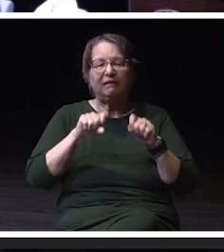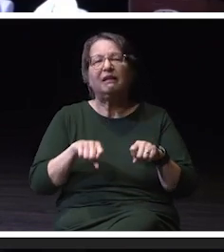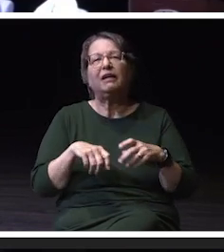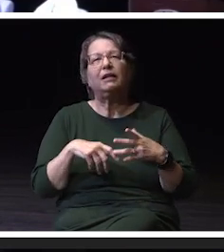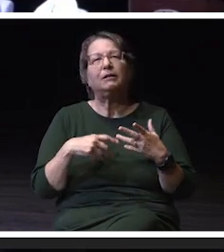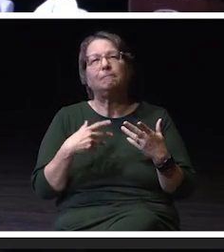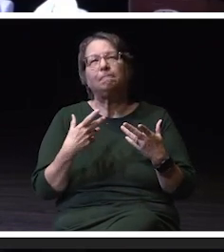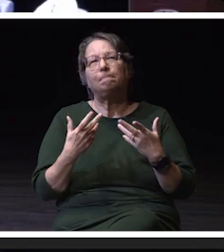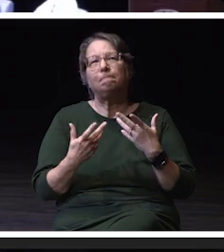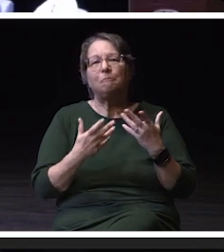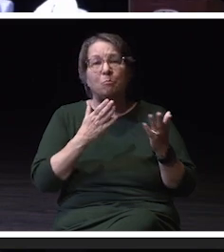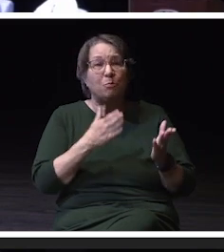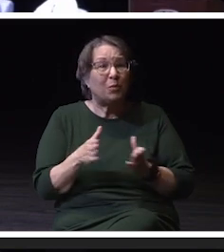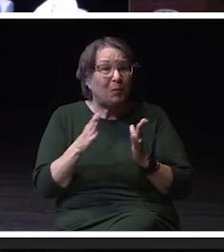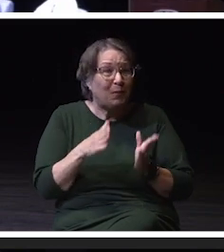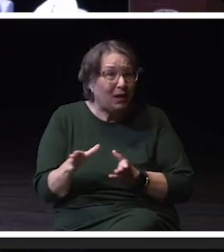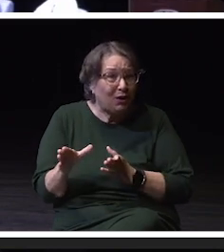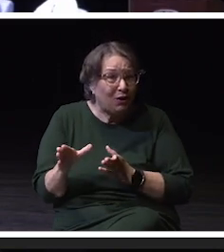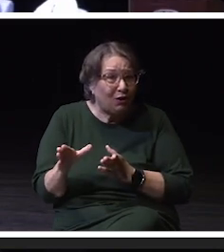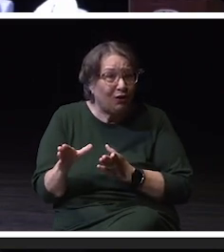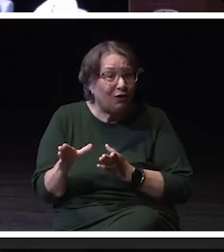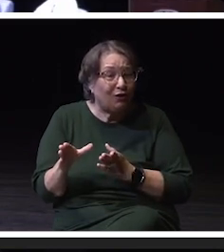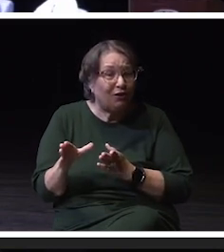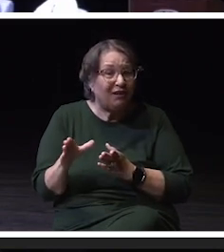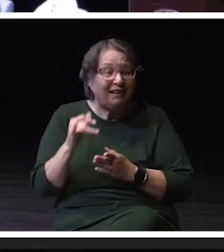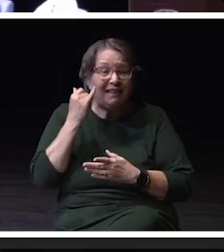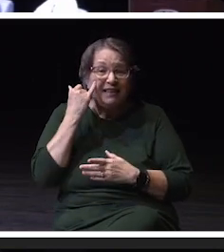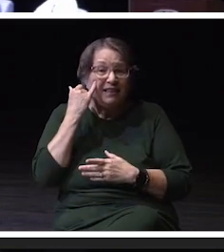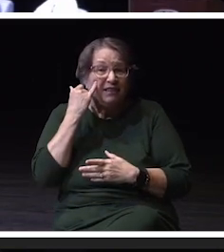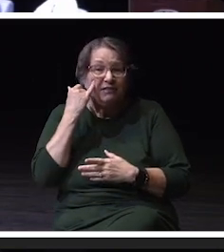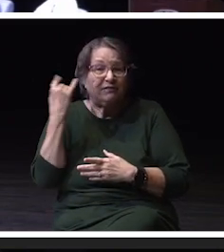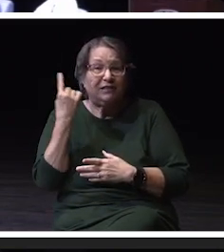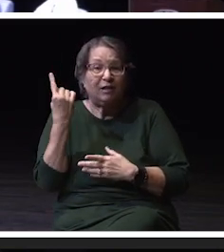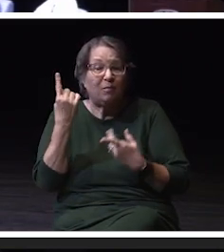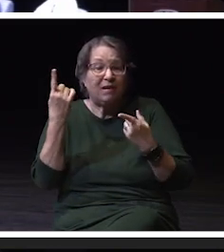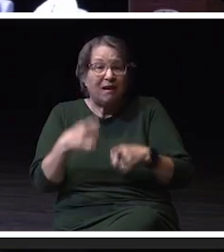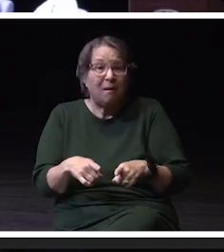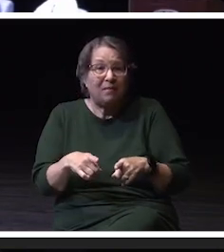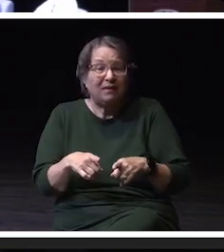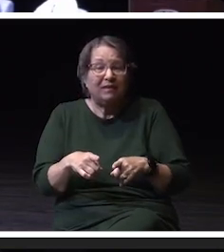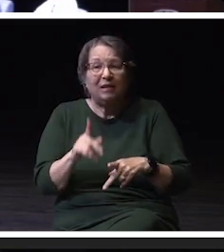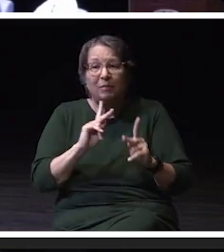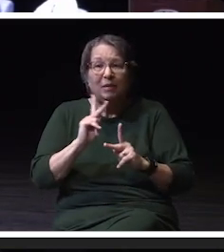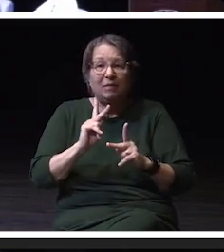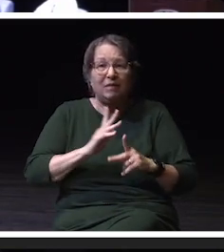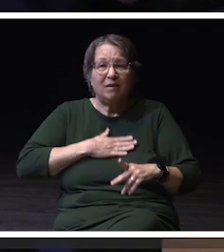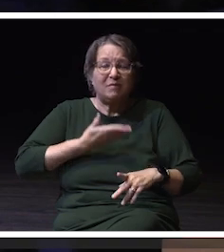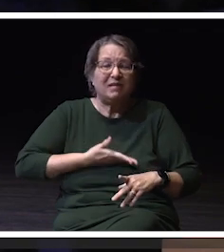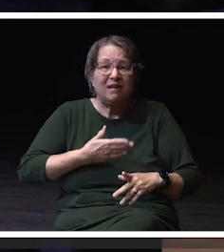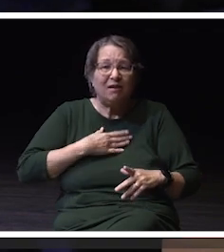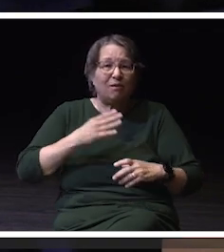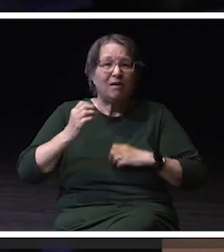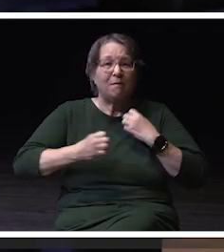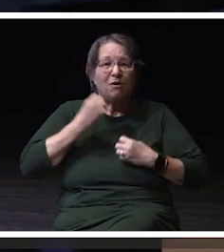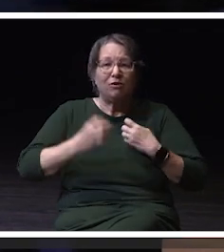prepared, when we may encounter this civil unrest or these heightened emotions?